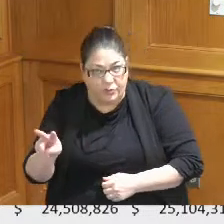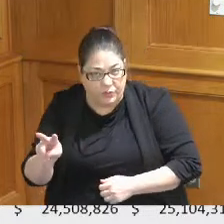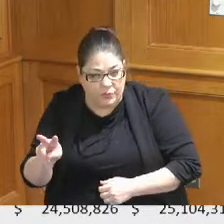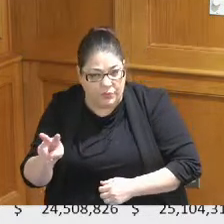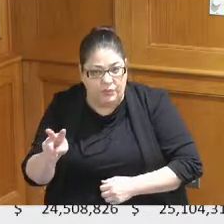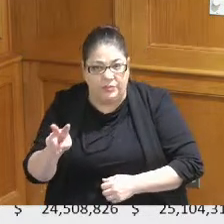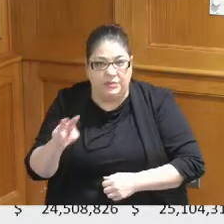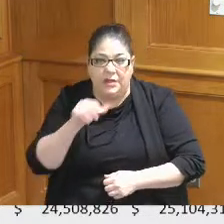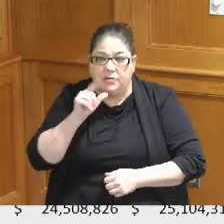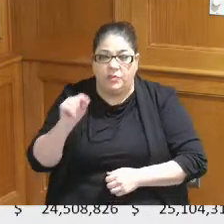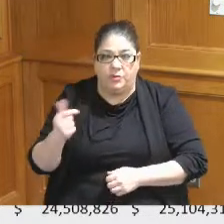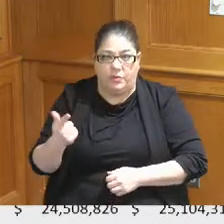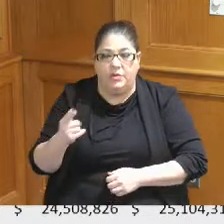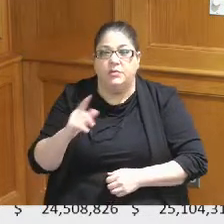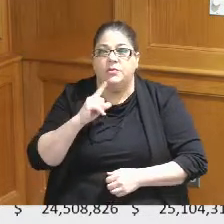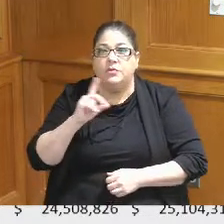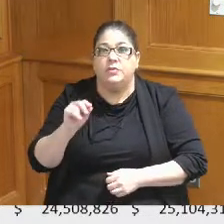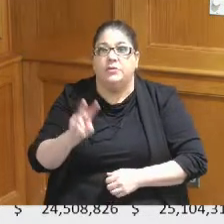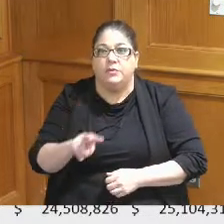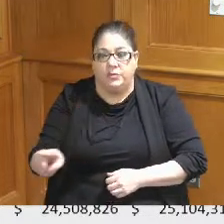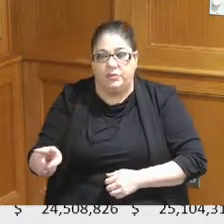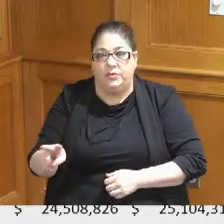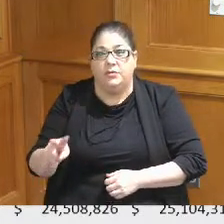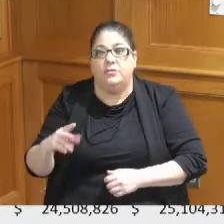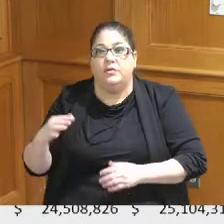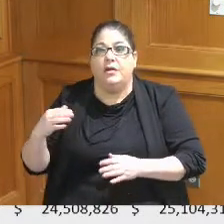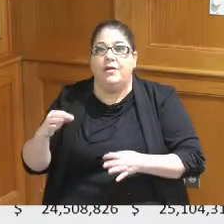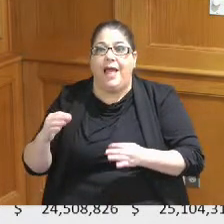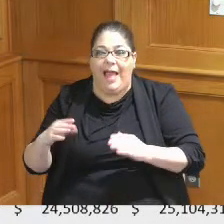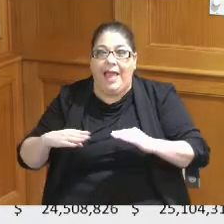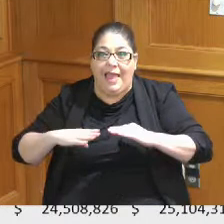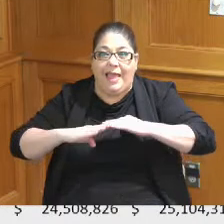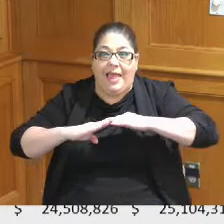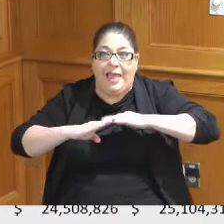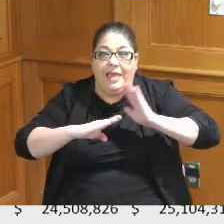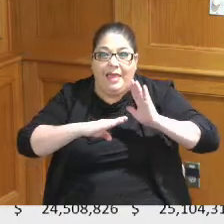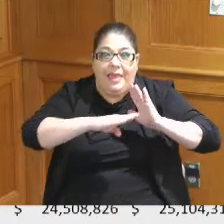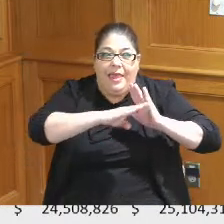so we are we're starting to Edge back up and we're starting to get back to where